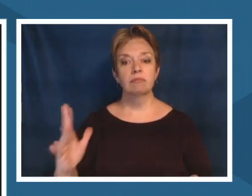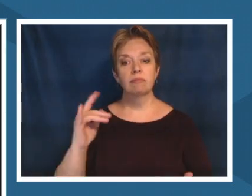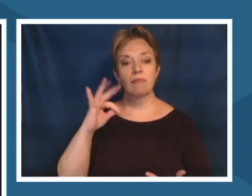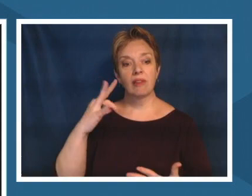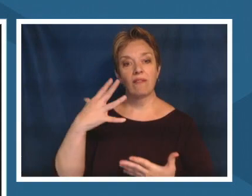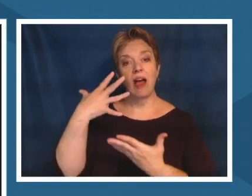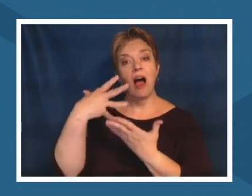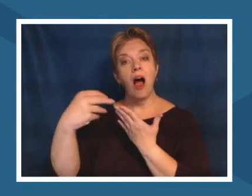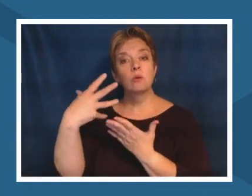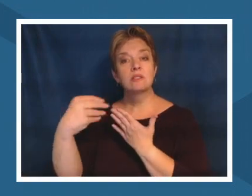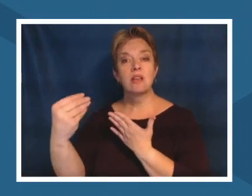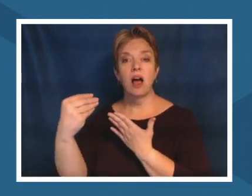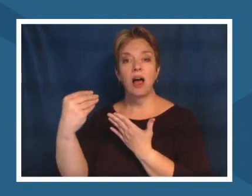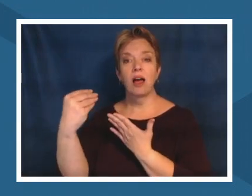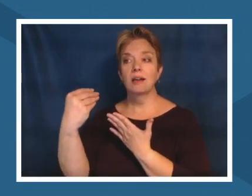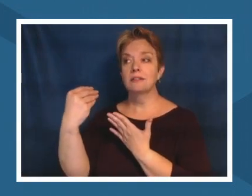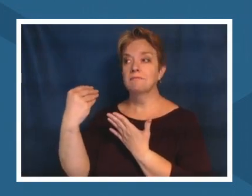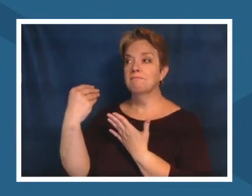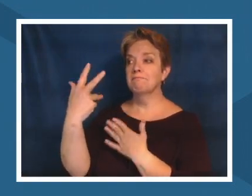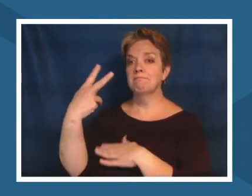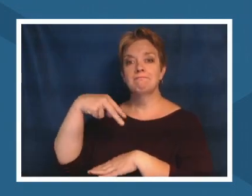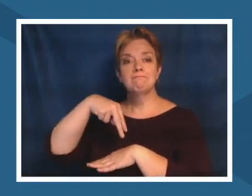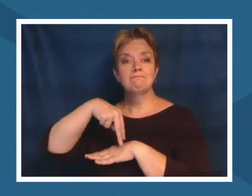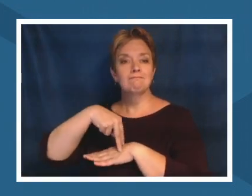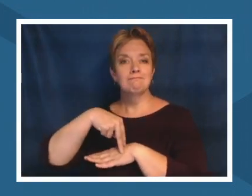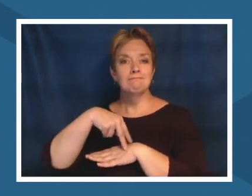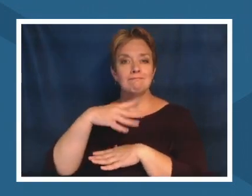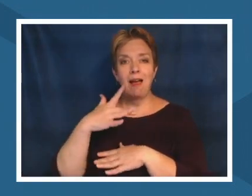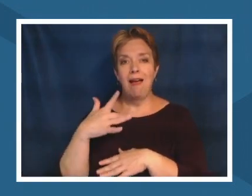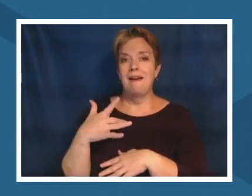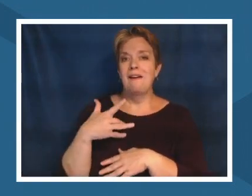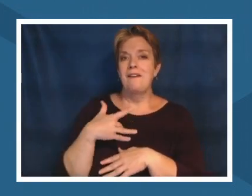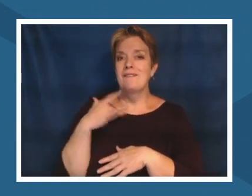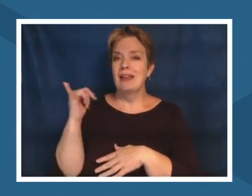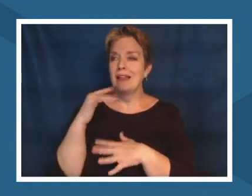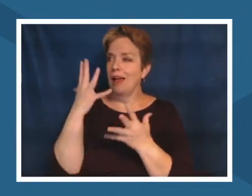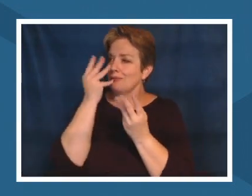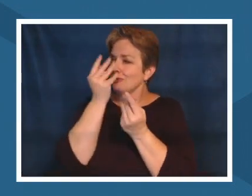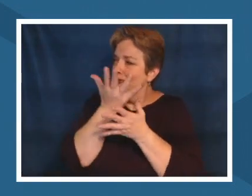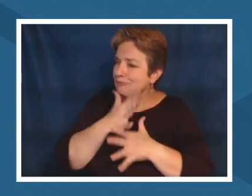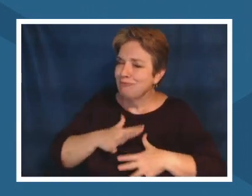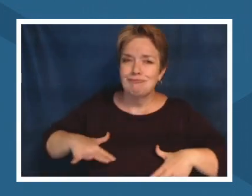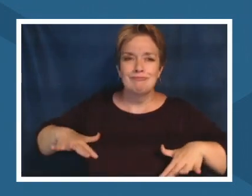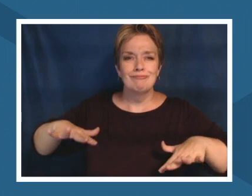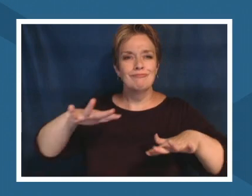seemingly untouched by humans or stewarded very well